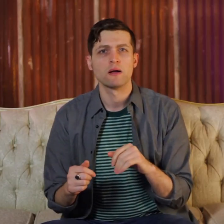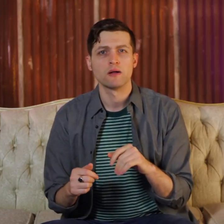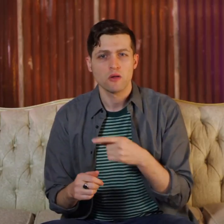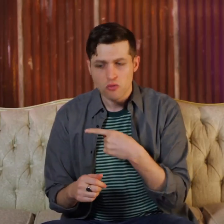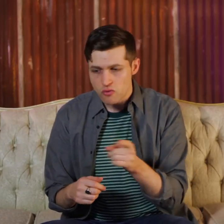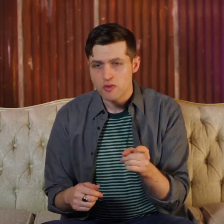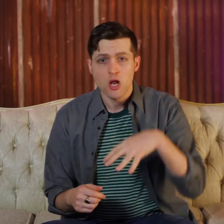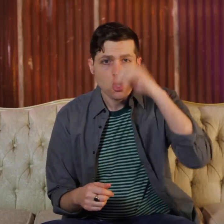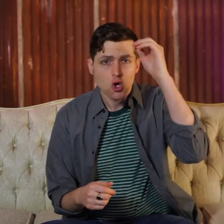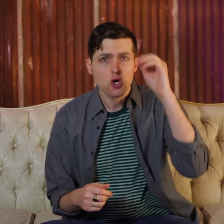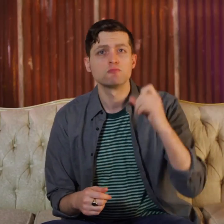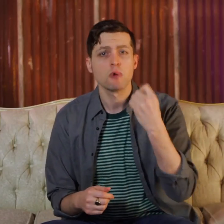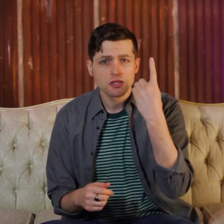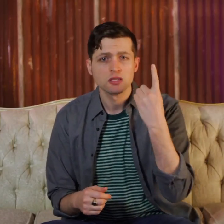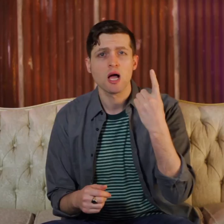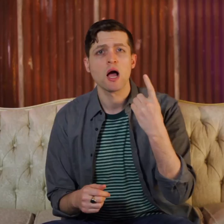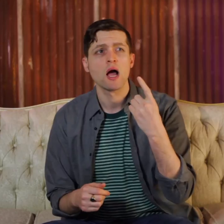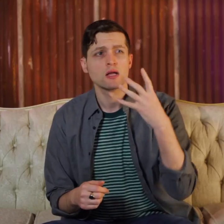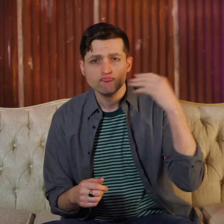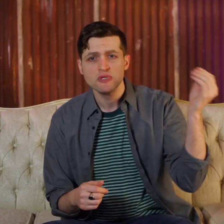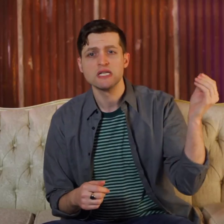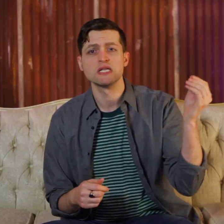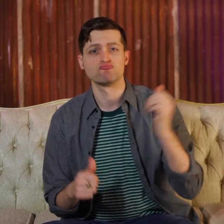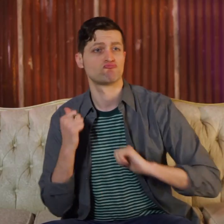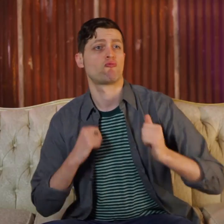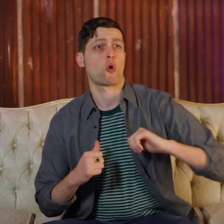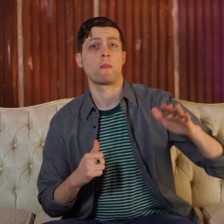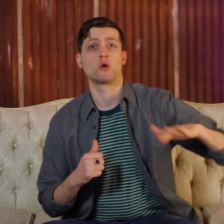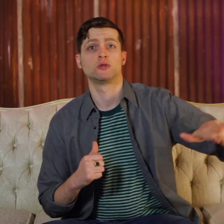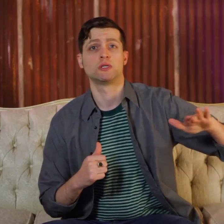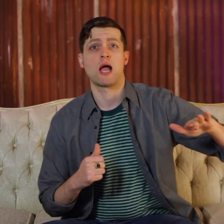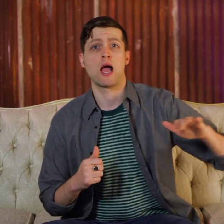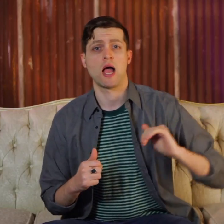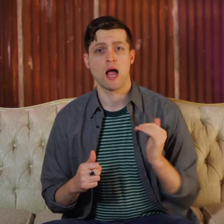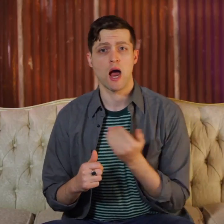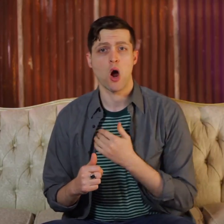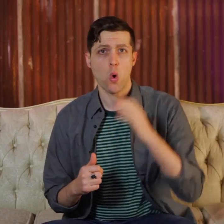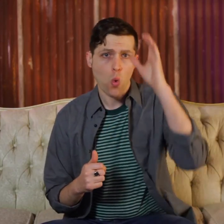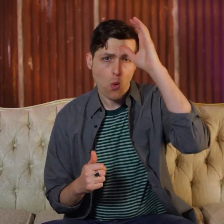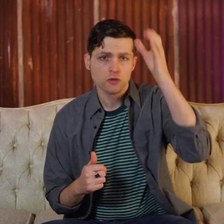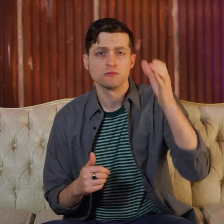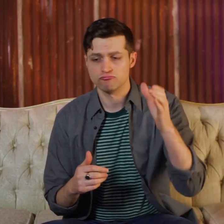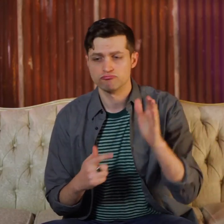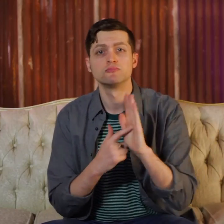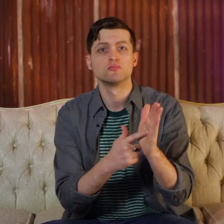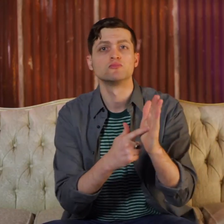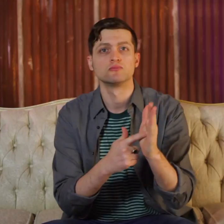Artists and performers can learn our concepts and take that knowledge with them so they can demonstrate our concepts when performing elsewhere.